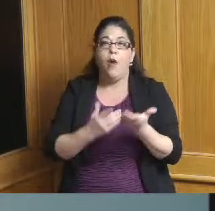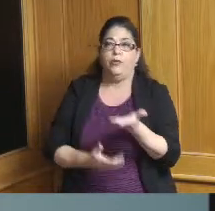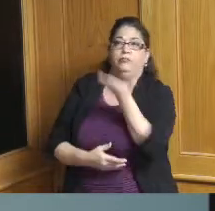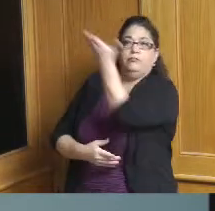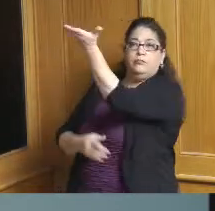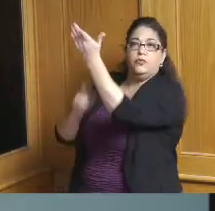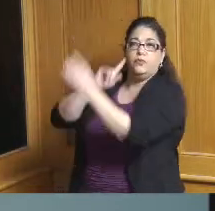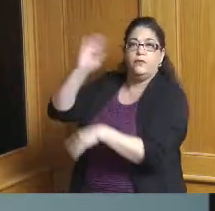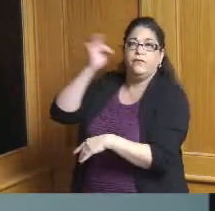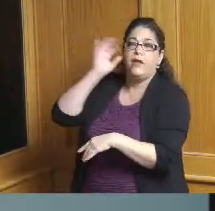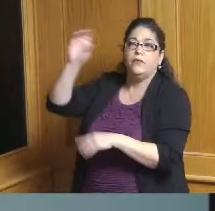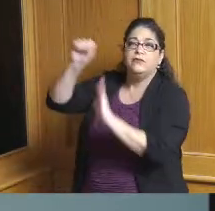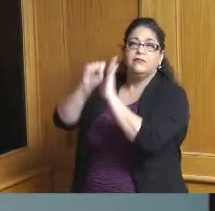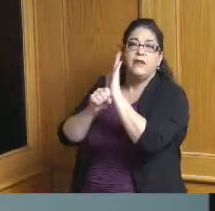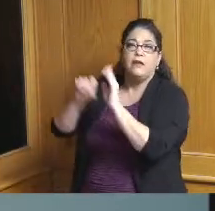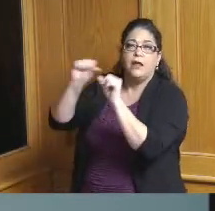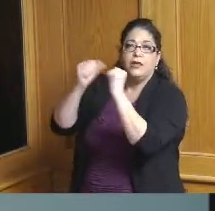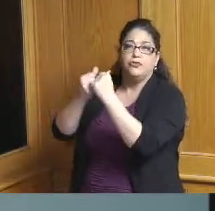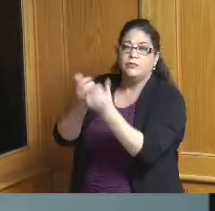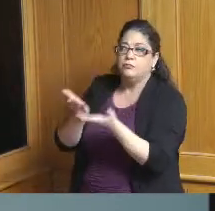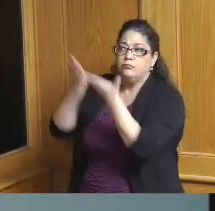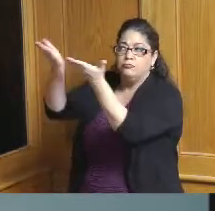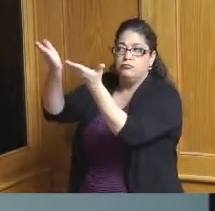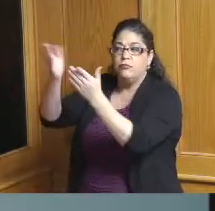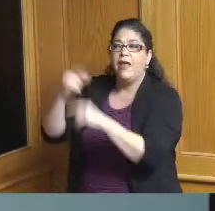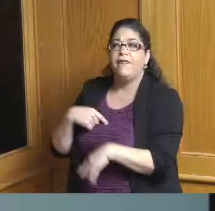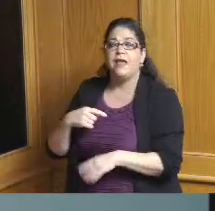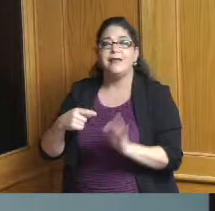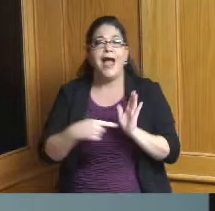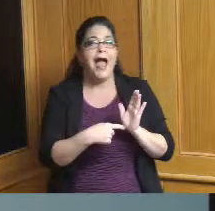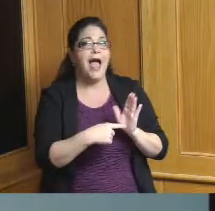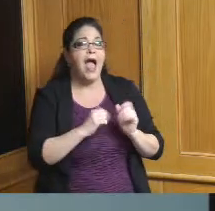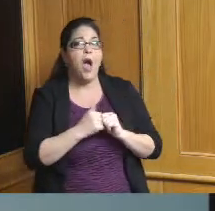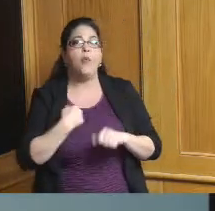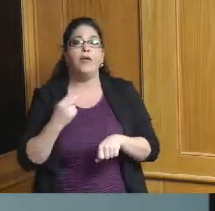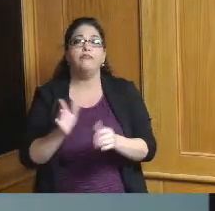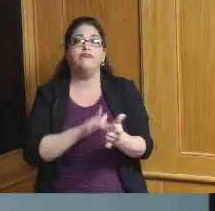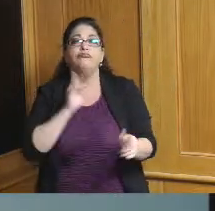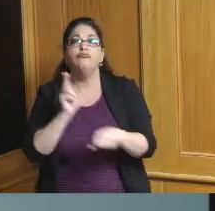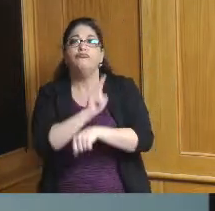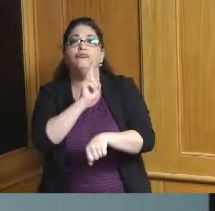talks about how the county can take advantage of tax incentives loans bonds grants all of that